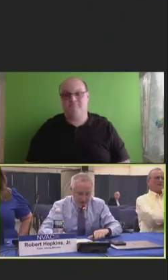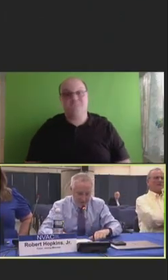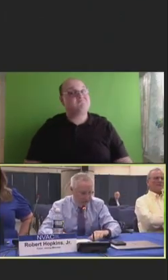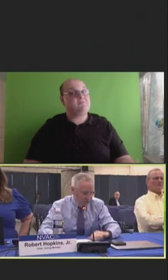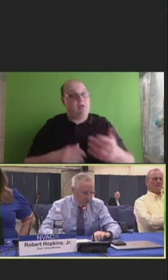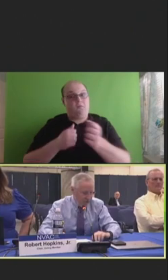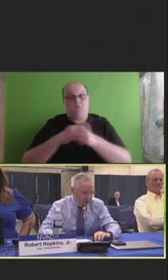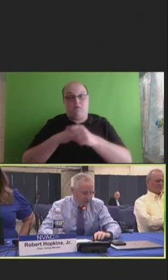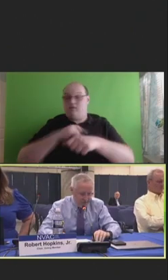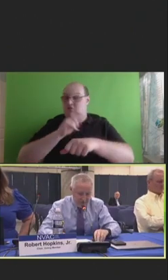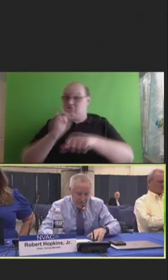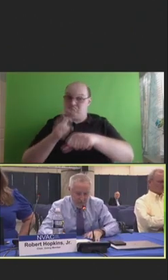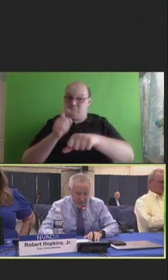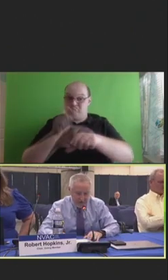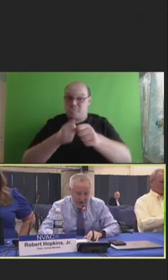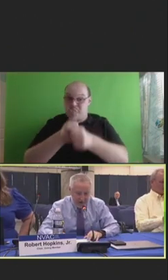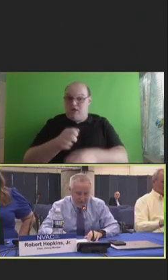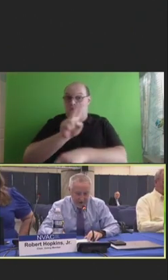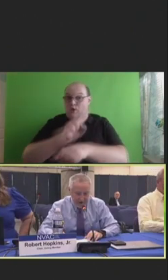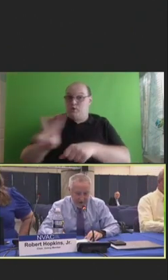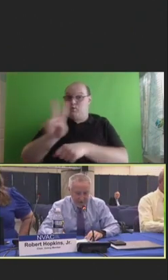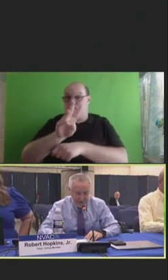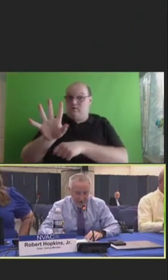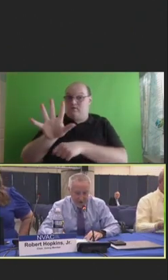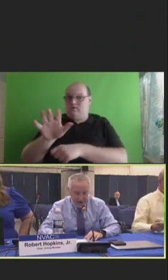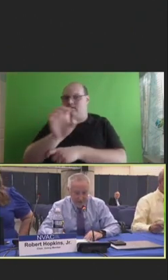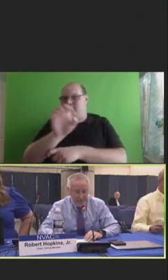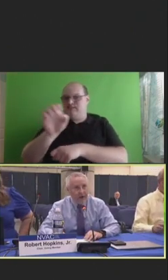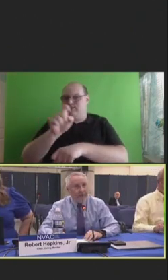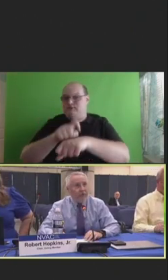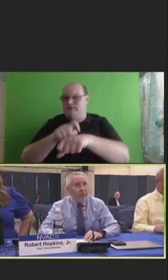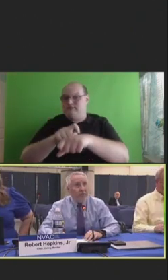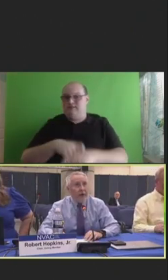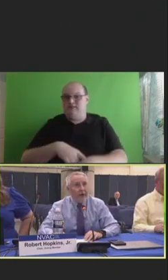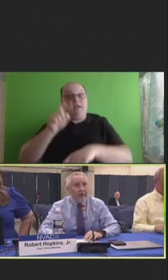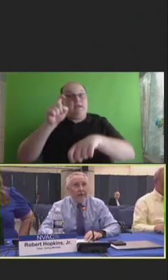We reached 2:45 Eastern Time, time for a break.